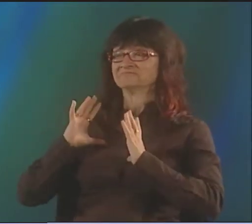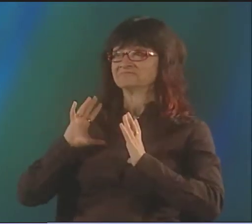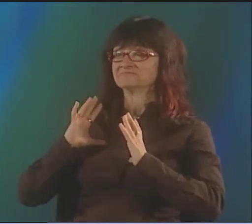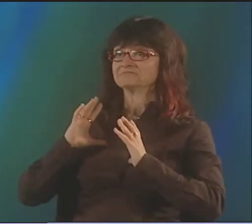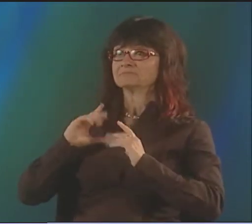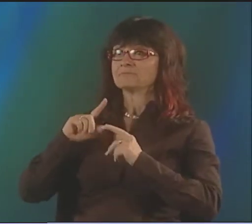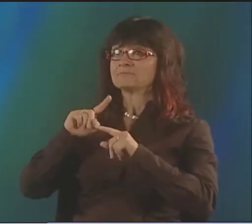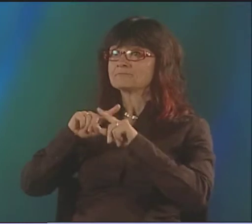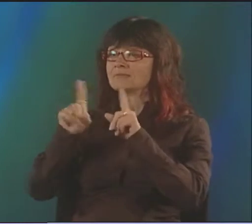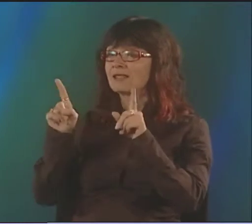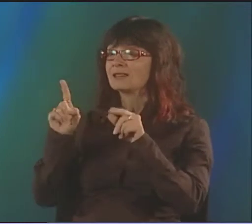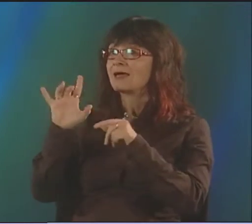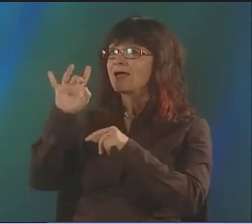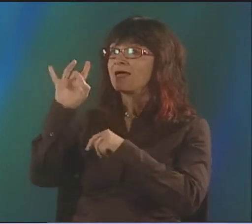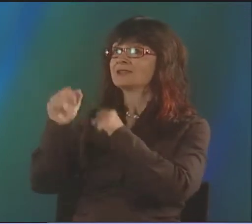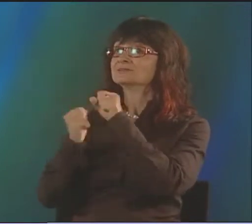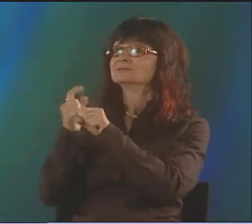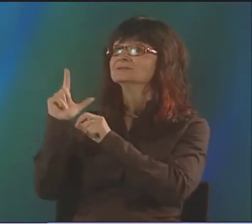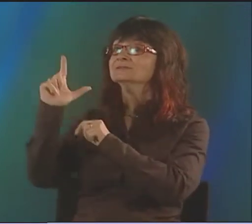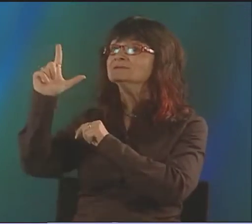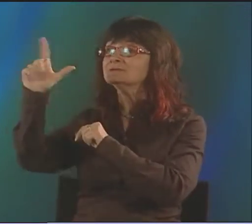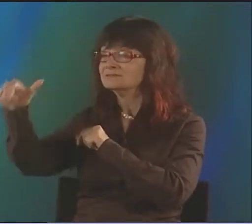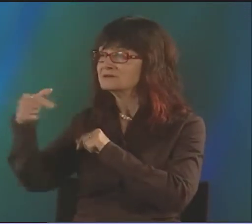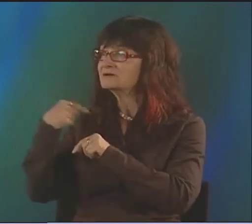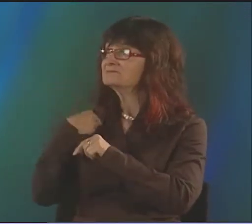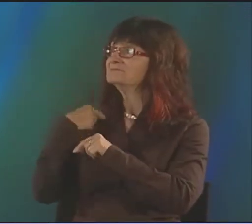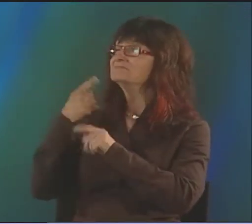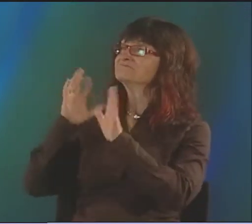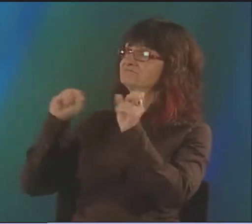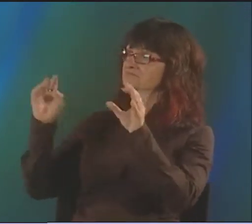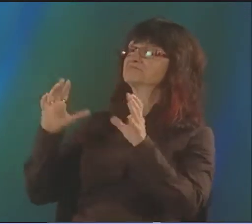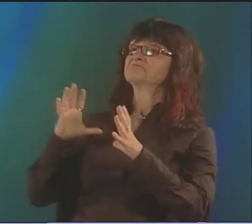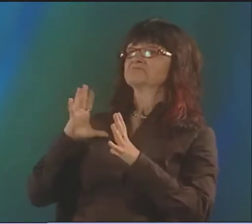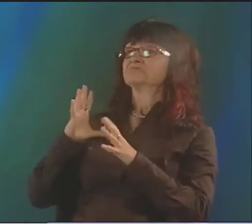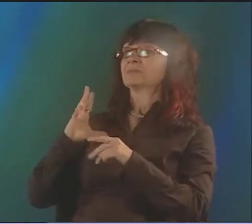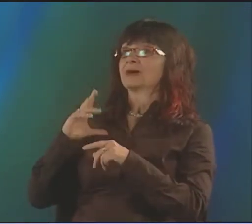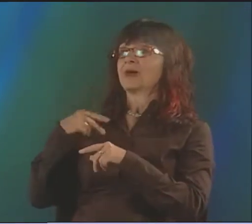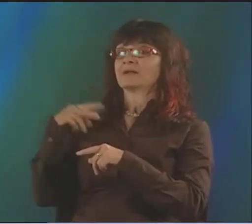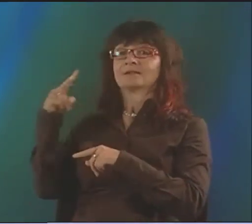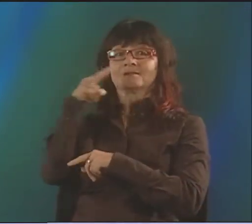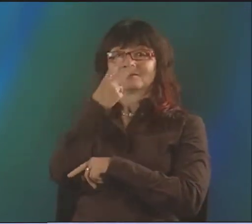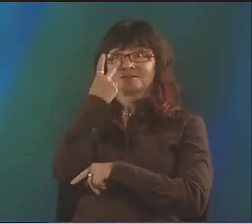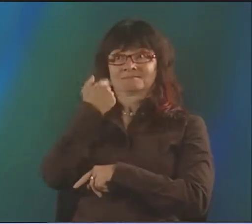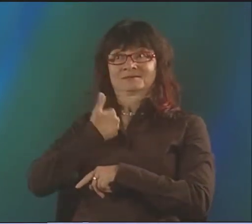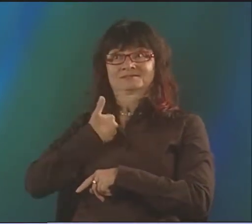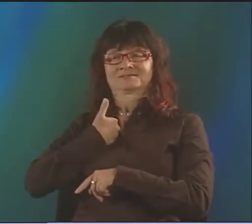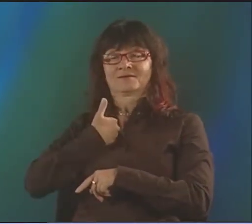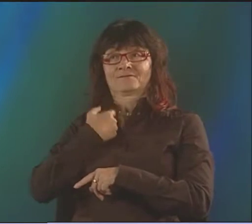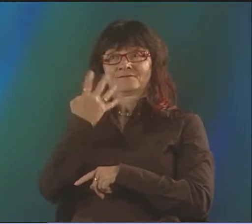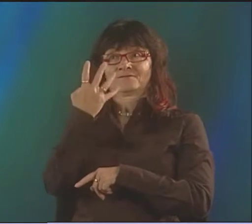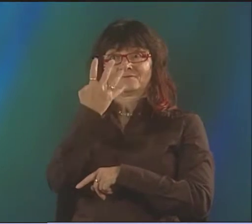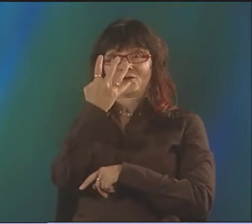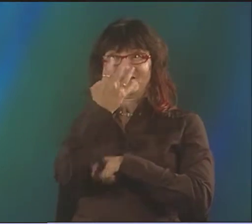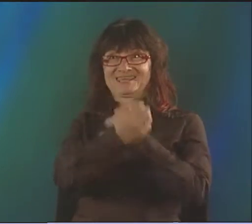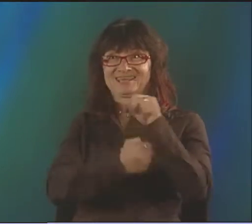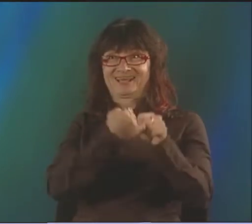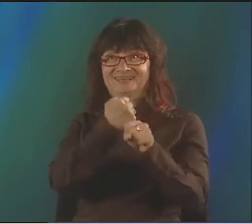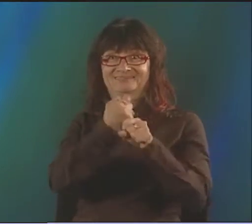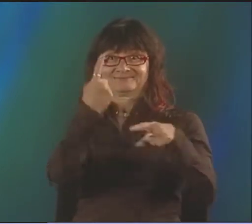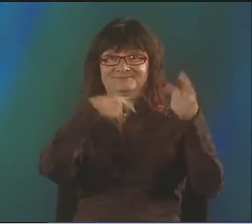THAT I WOULD CALL MYSELF FLUENT. NOW, 8 YEARS AFTER I MOVED THERE, I WAS FLUENT, BUT I WATCHED MYSELF ON SOME VIDEOS